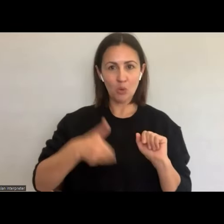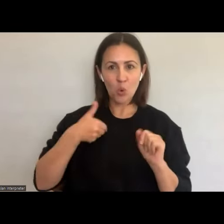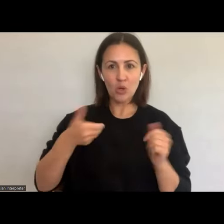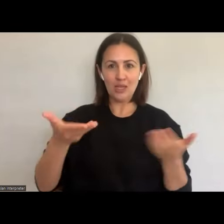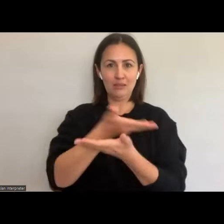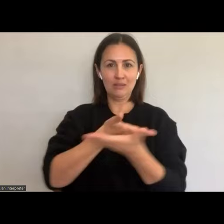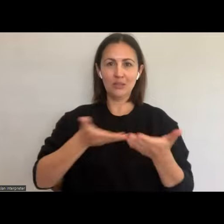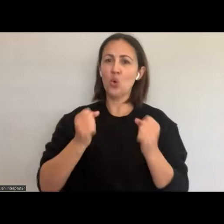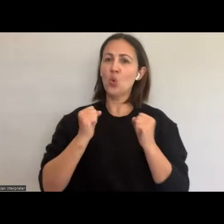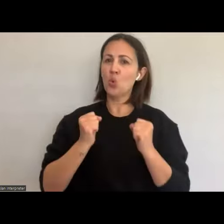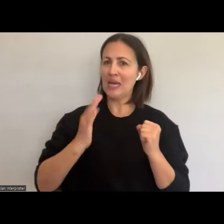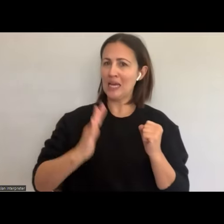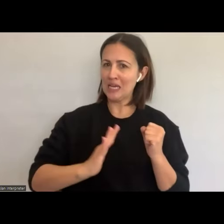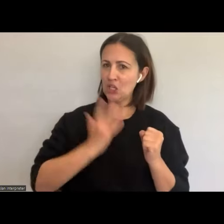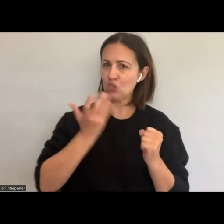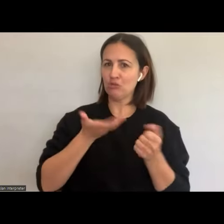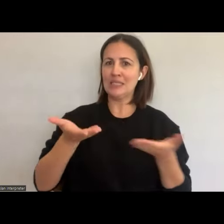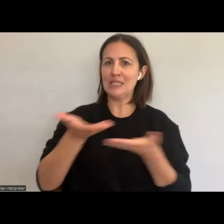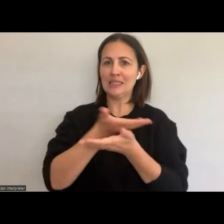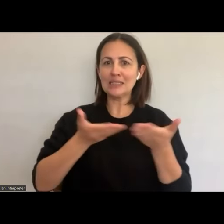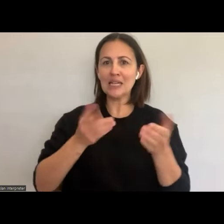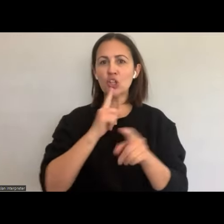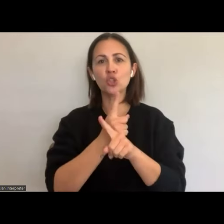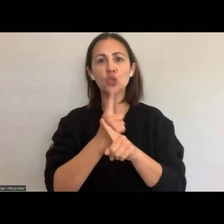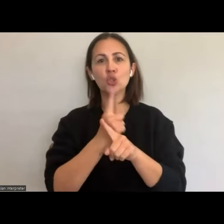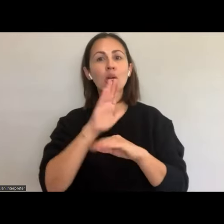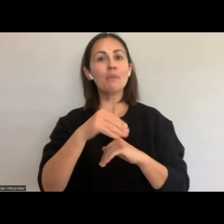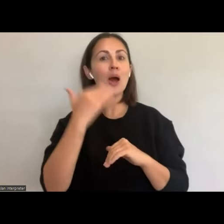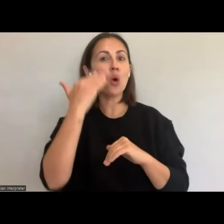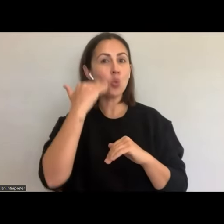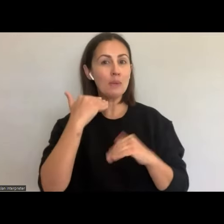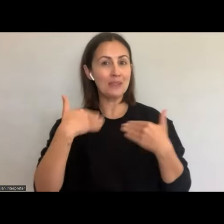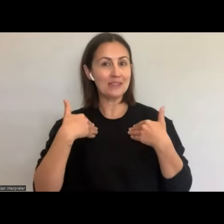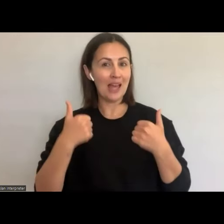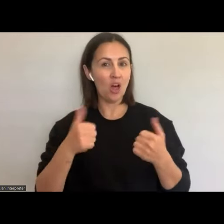and informative discussions about women's sexual reproductive health. And in particular